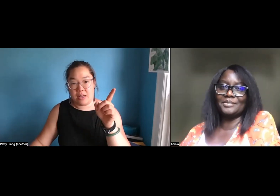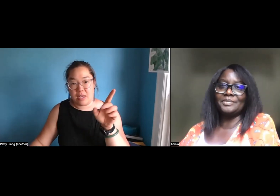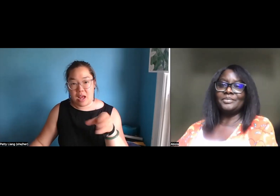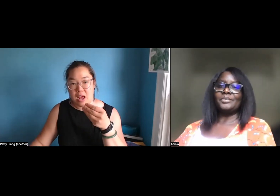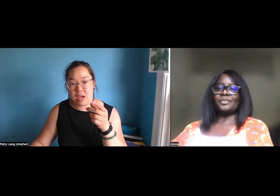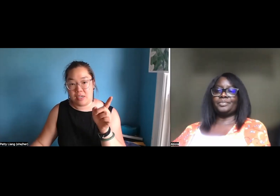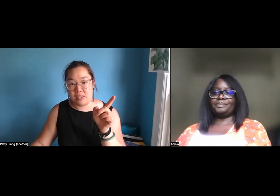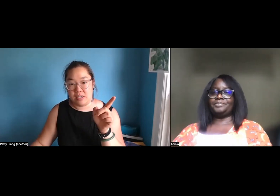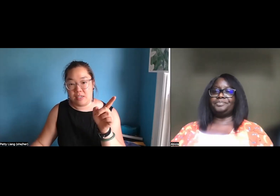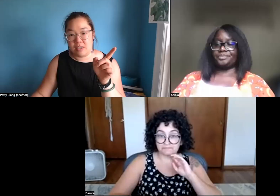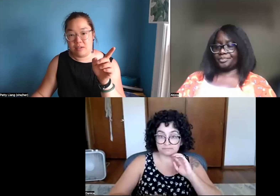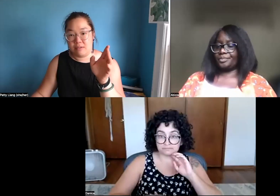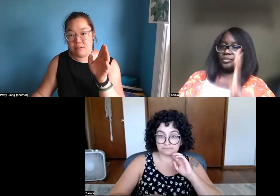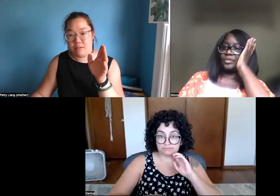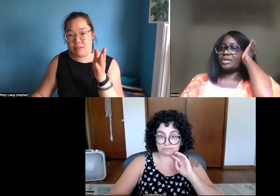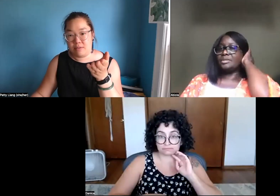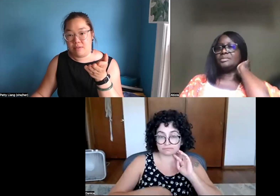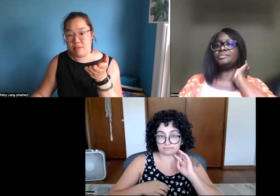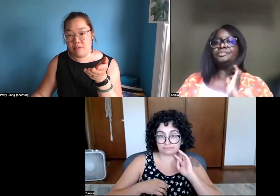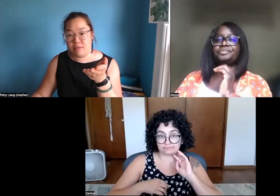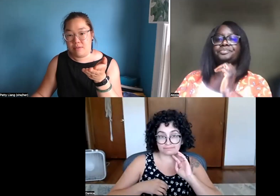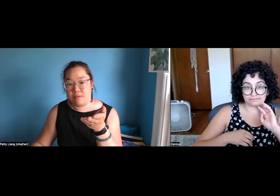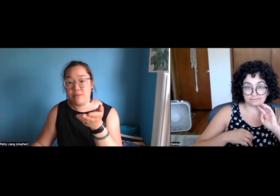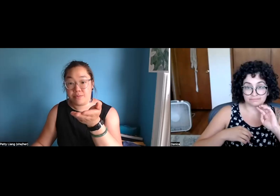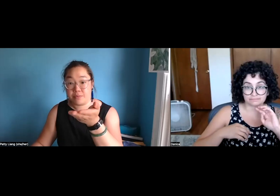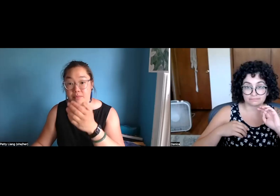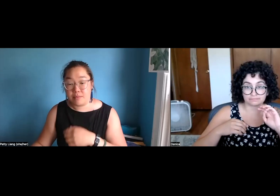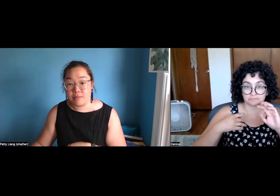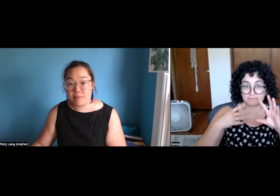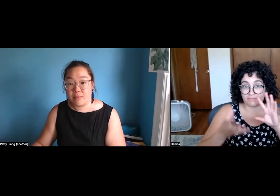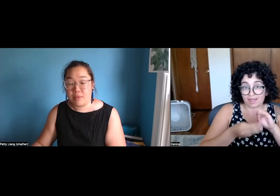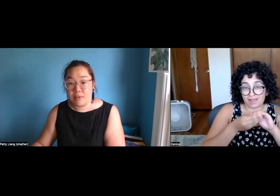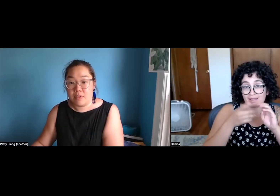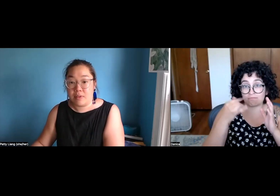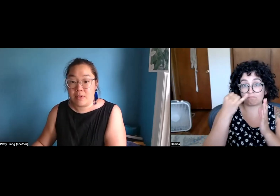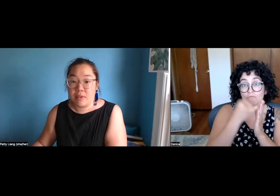of art you'd like to express for yourself. We just ask that you be Deaf, identify as BIPOC -